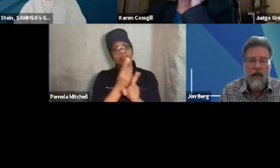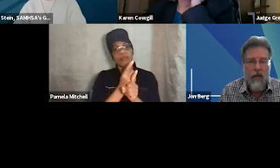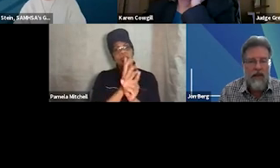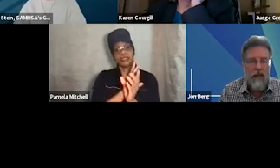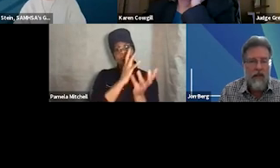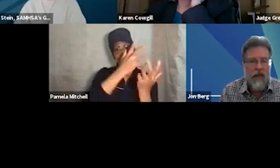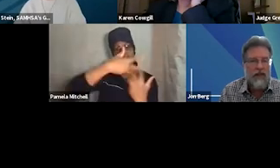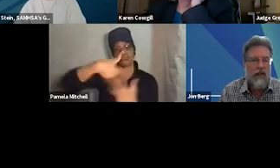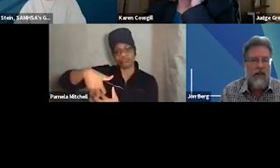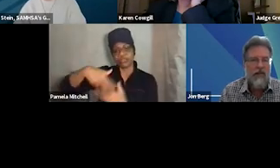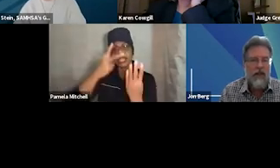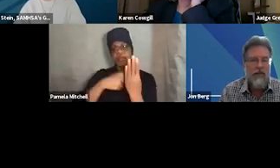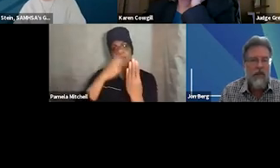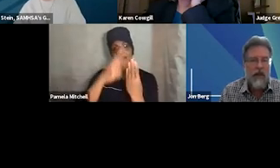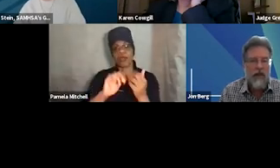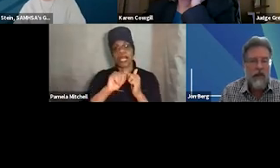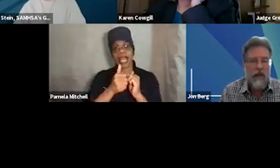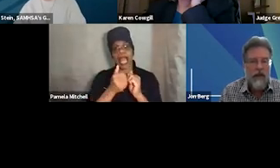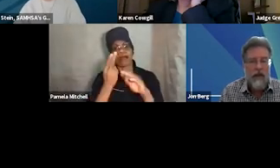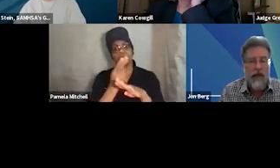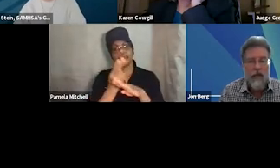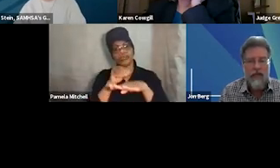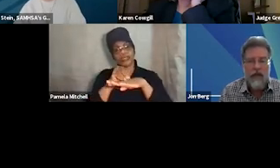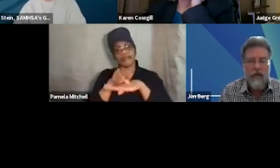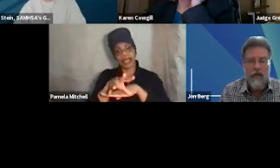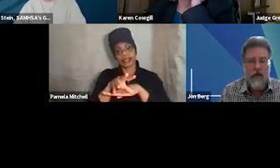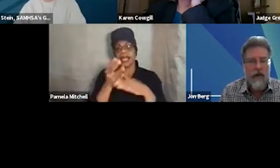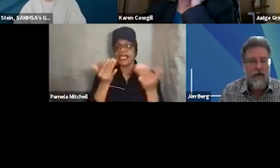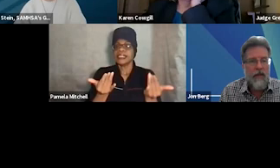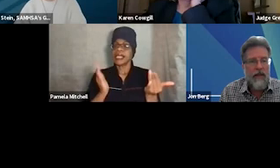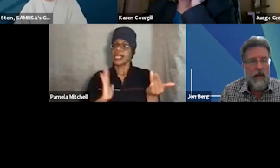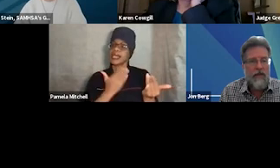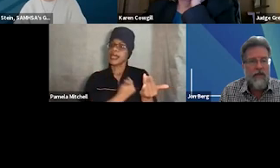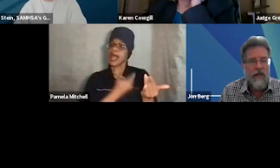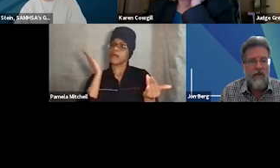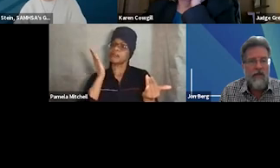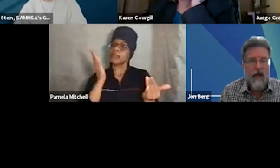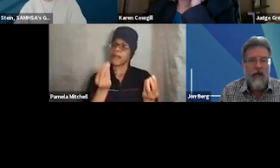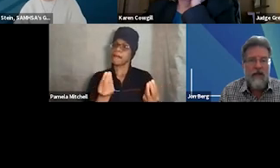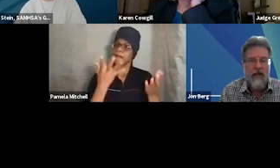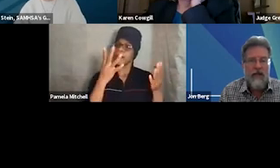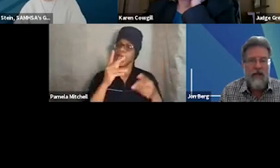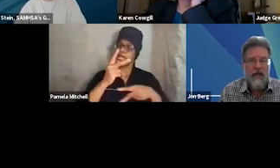and the ways to utilize them in an effective way. Today, our presenters will share about the many types of incentives and sanctions